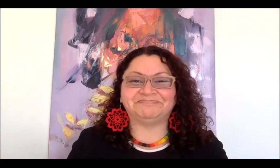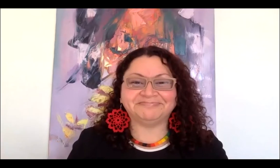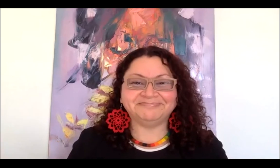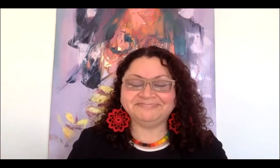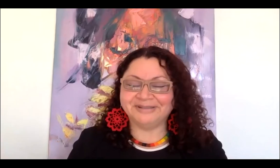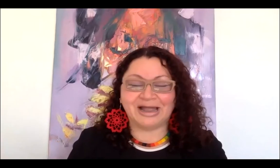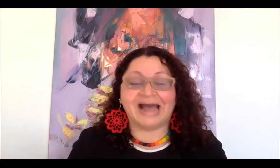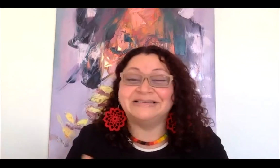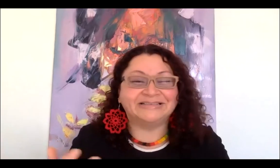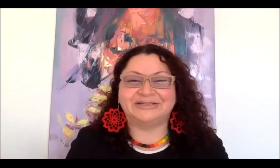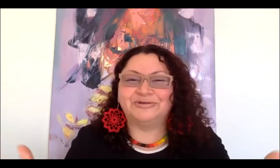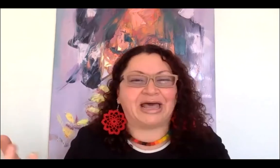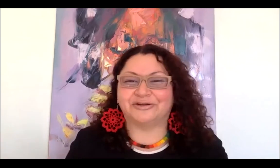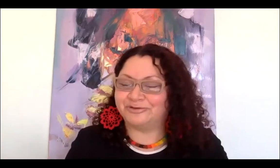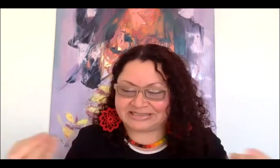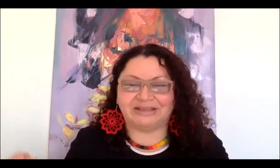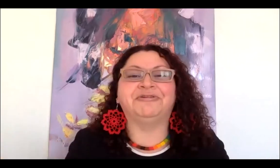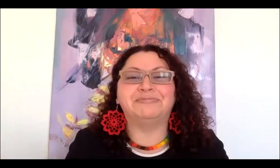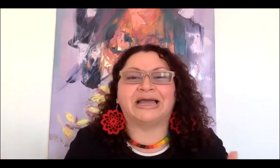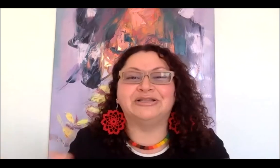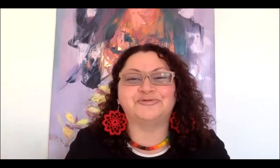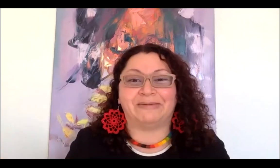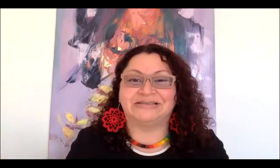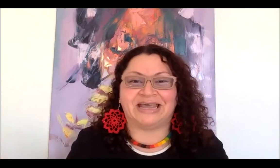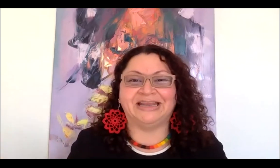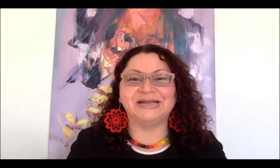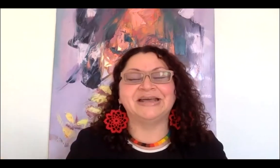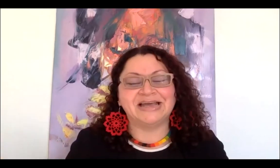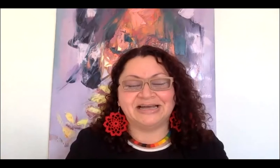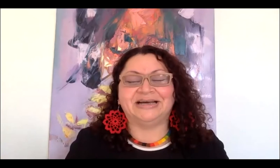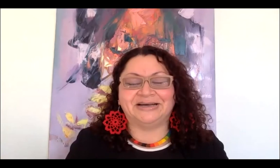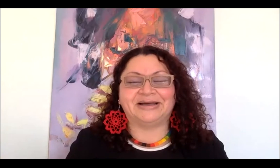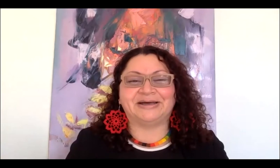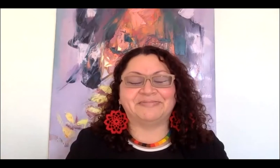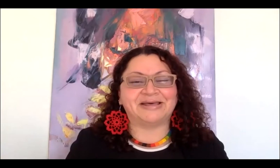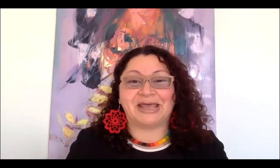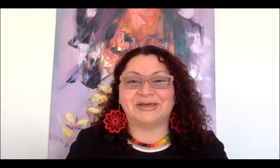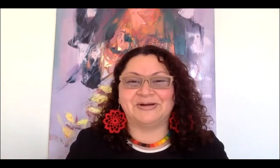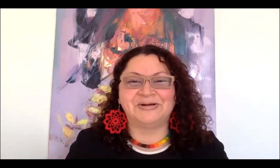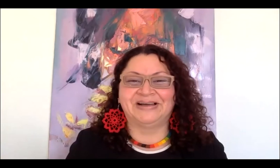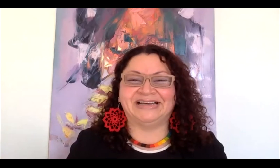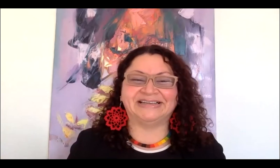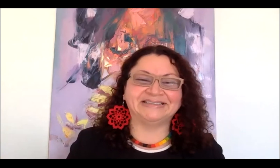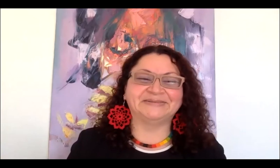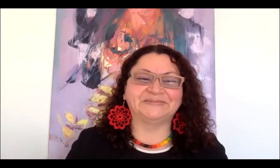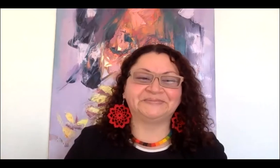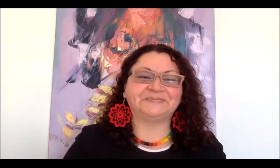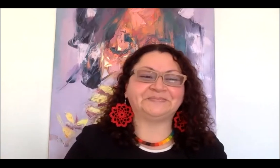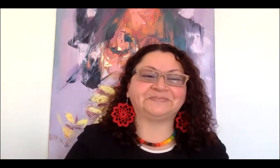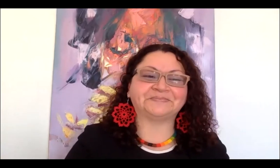answer to that, or to just give feedback into what I'm saying? Thank you.